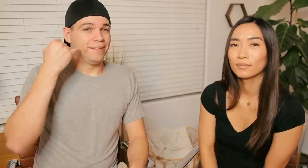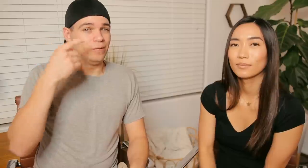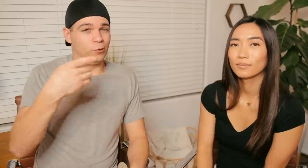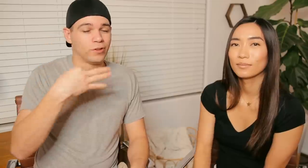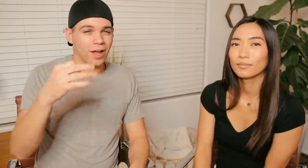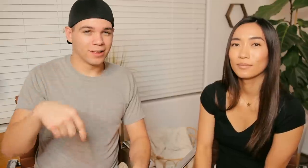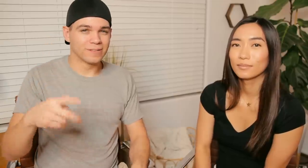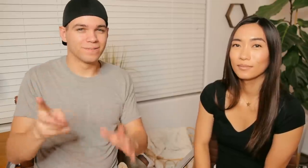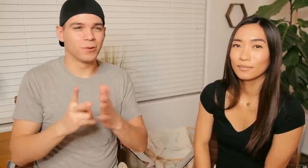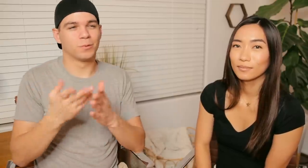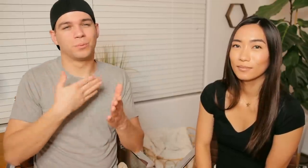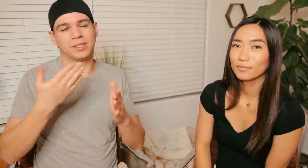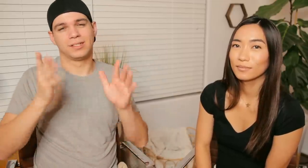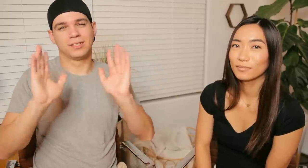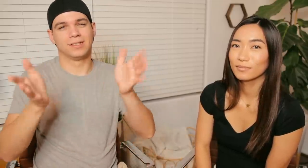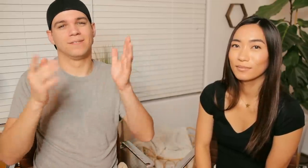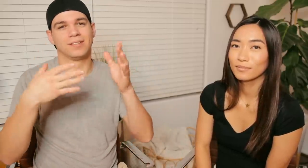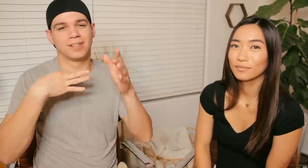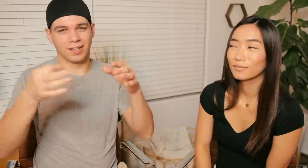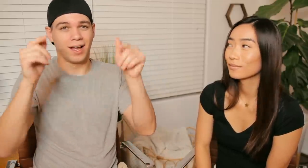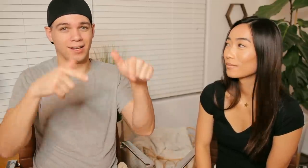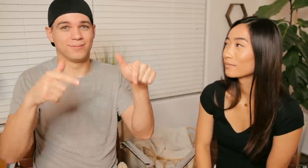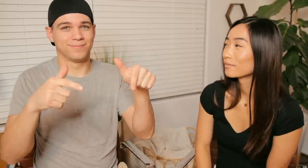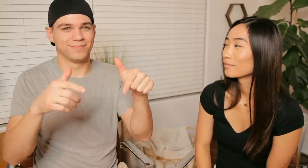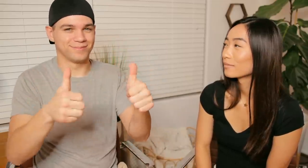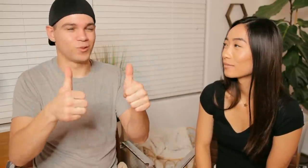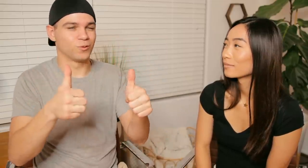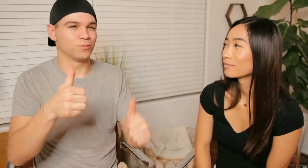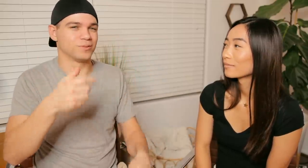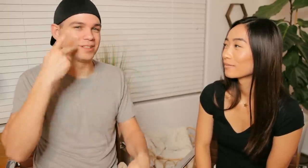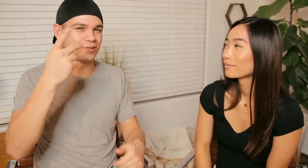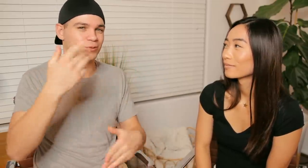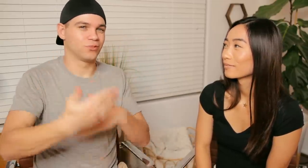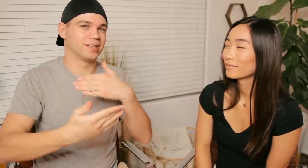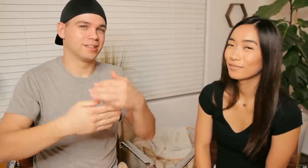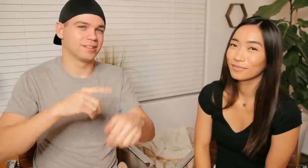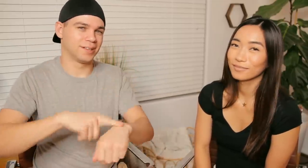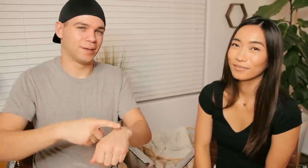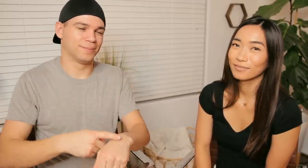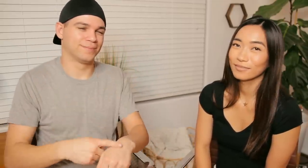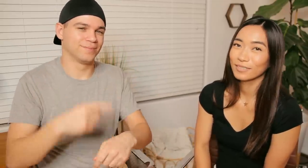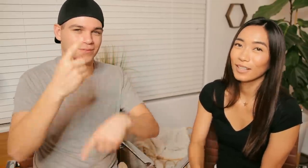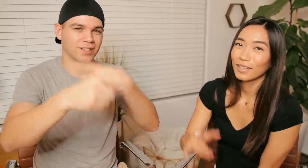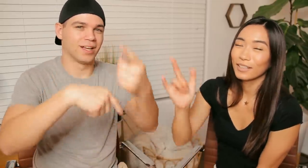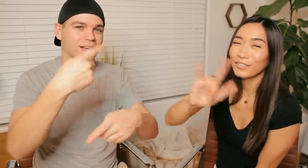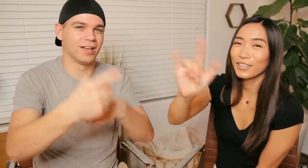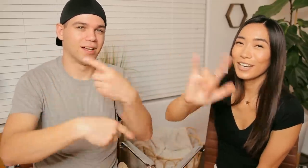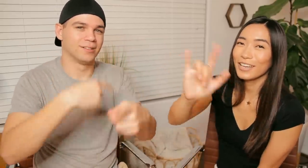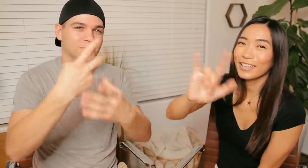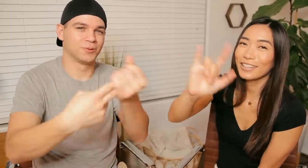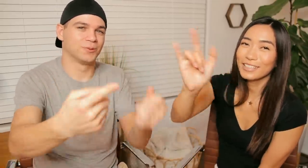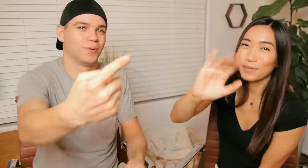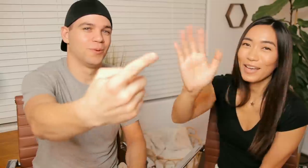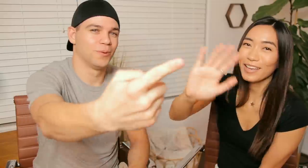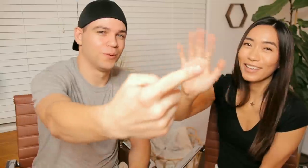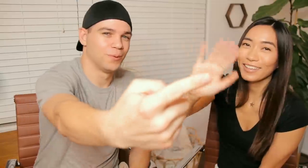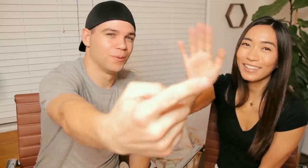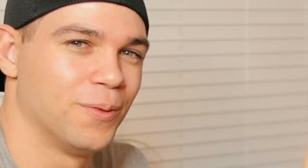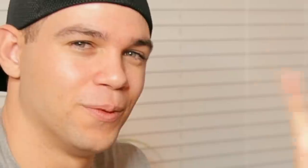If you liked this video please leave a like 👍🏻 See you next time E: love you guys bye! Sign Duo